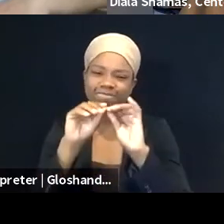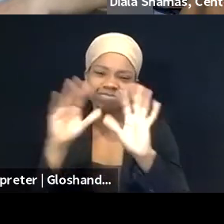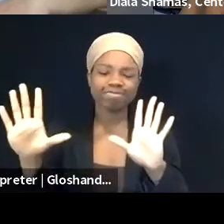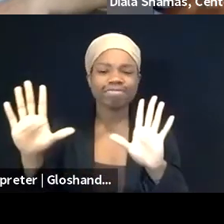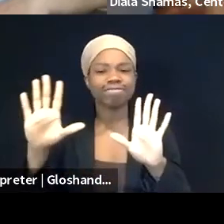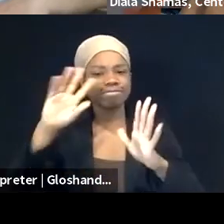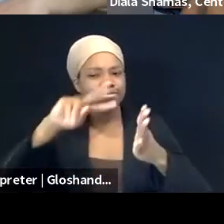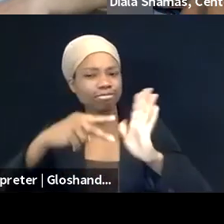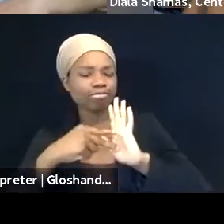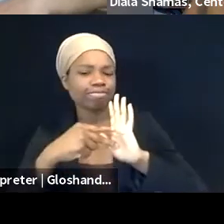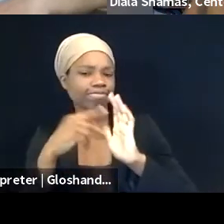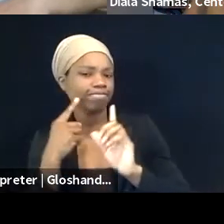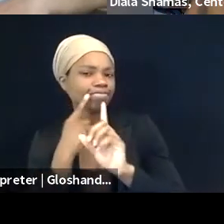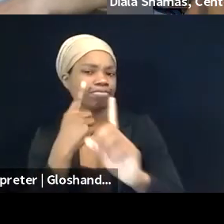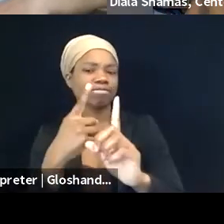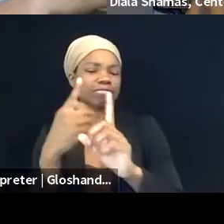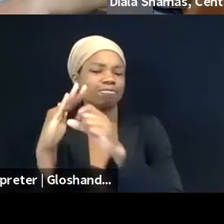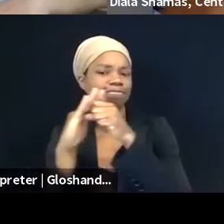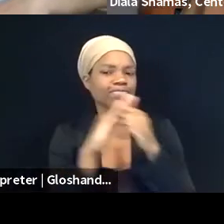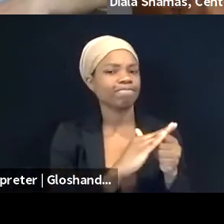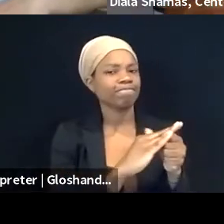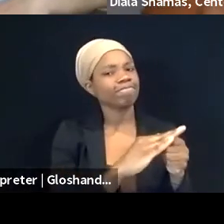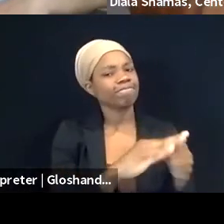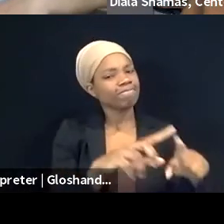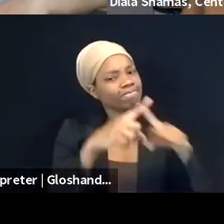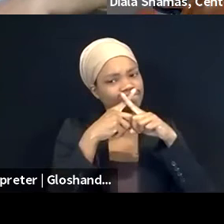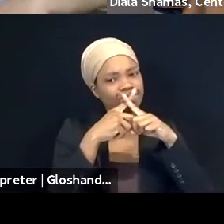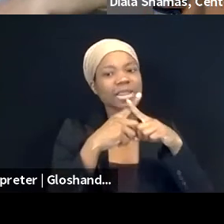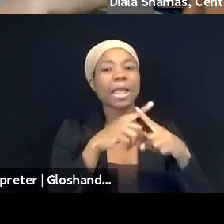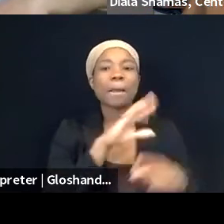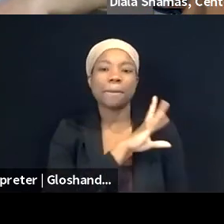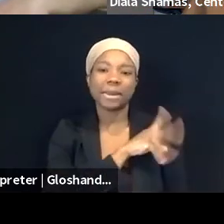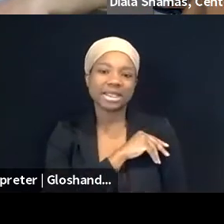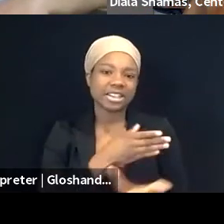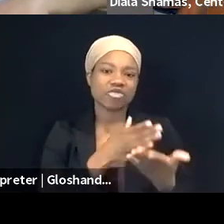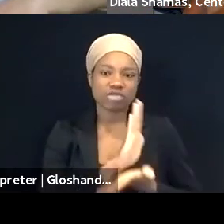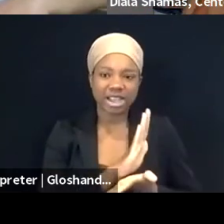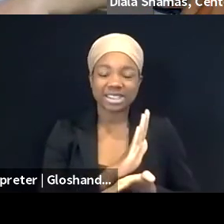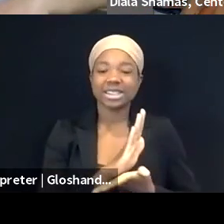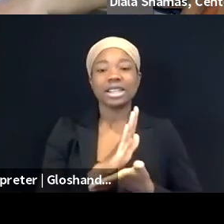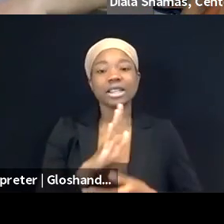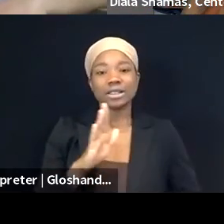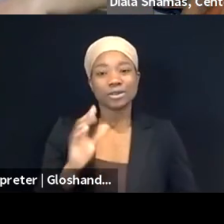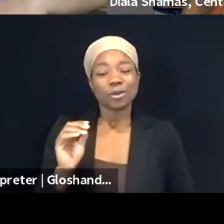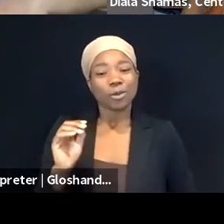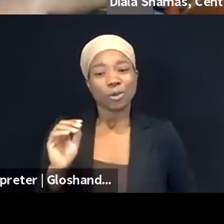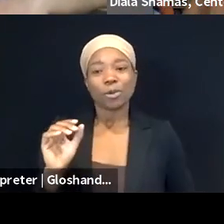for Palestinian rights lodge threat letters constantly, right? There's a very active,